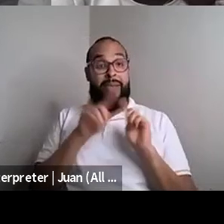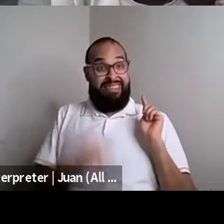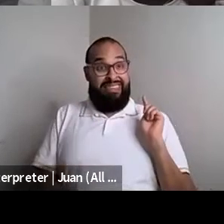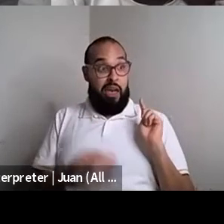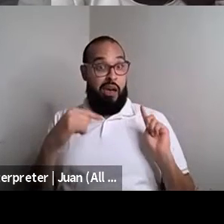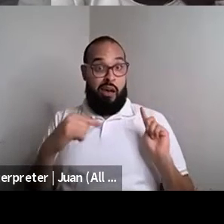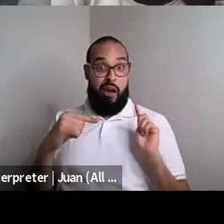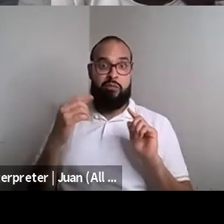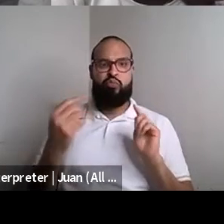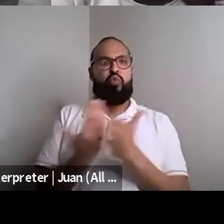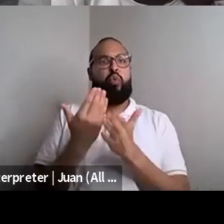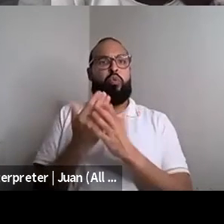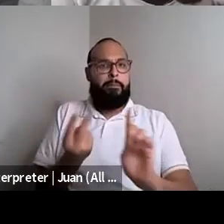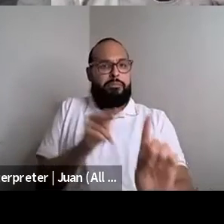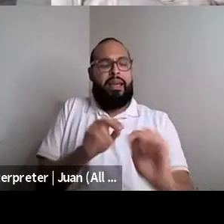Kenyon Farrow (he/him/his): decoupled haha from sex.